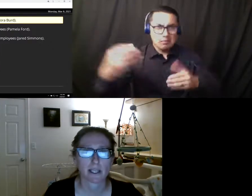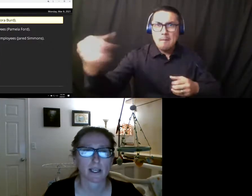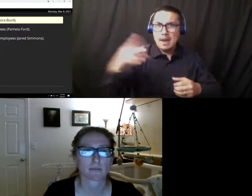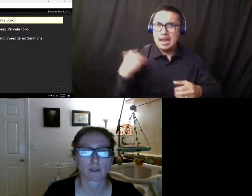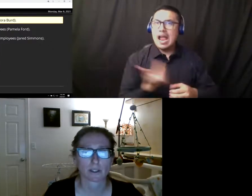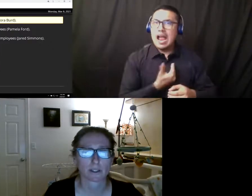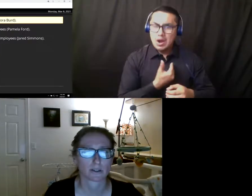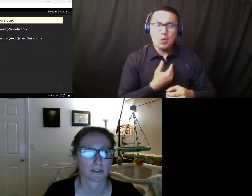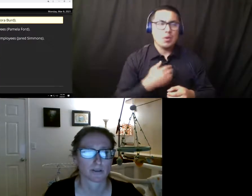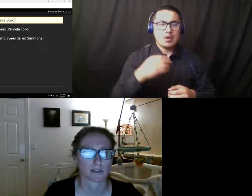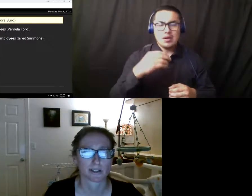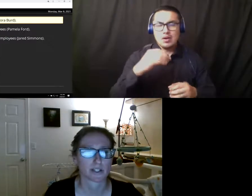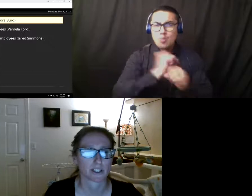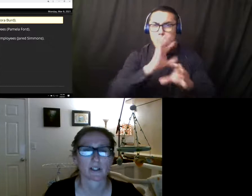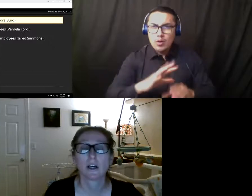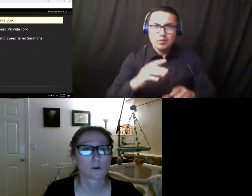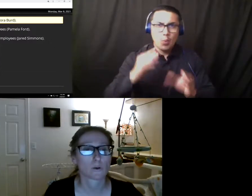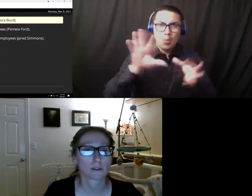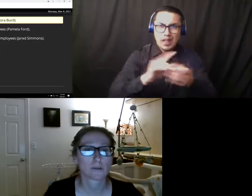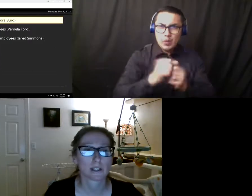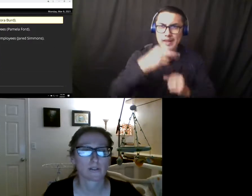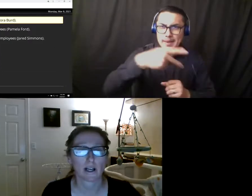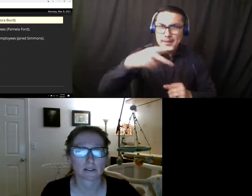and protocol to reduce transmission or to allow faculty